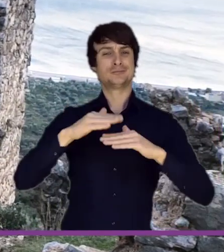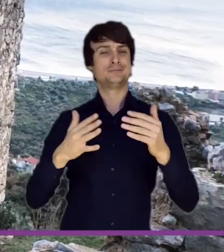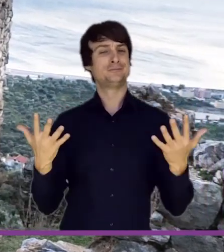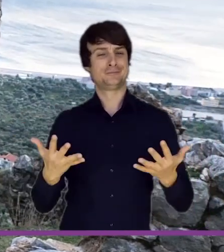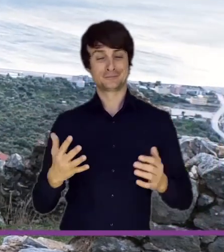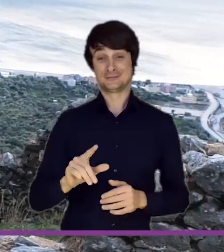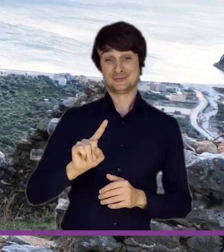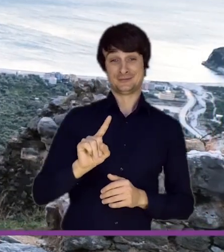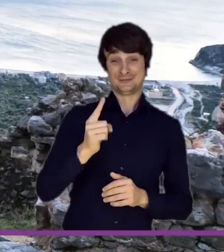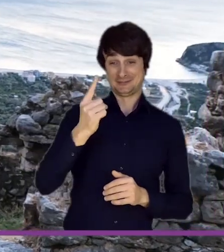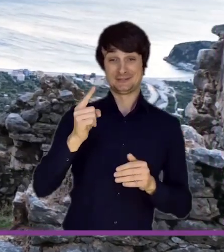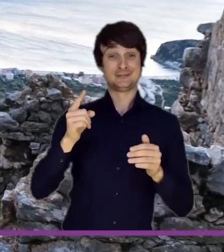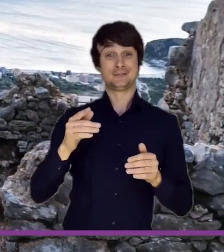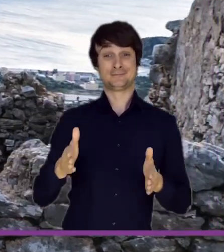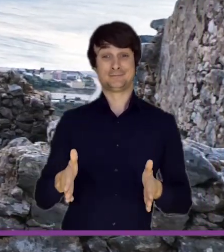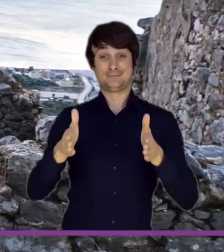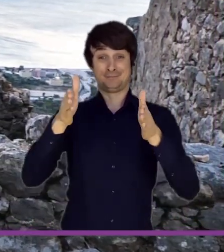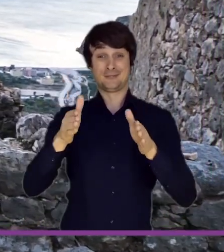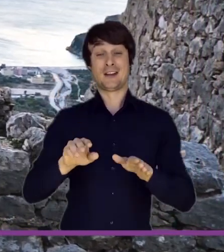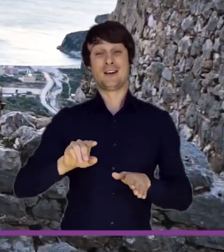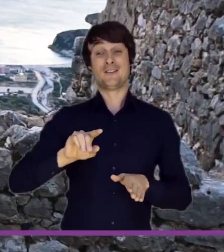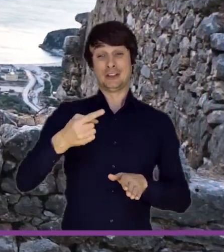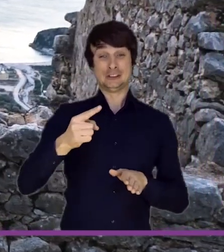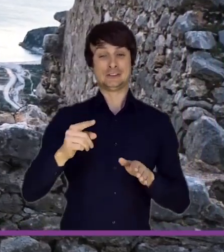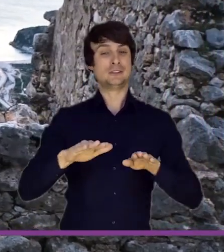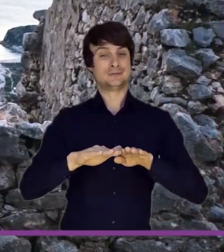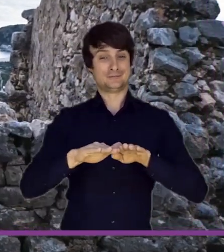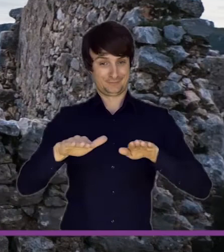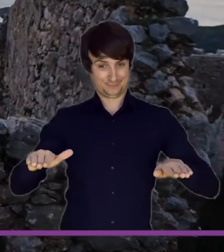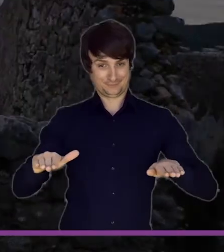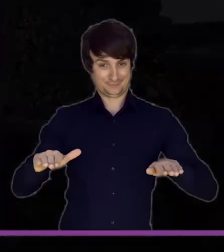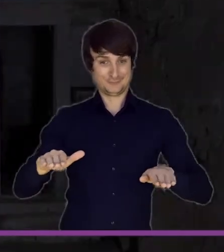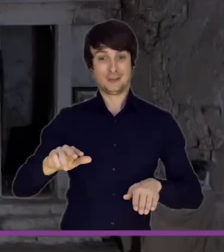The initial construction belongs to the nave with the lower parts of the walls while the